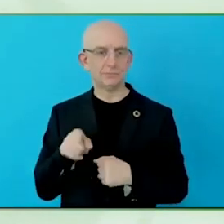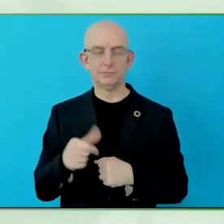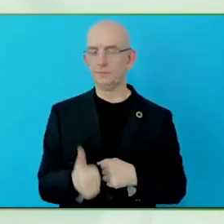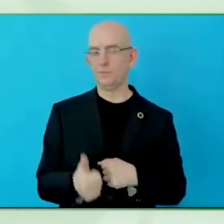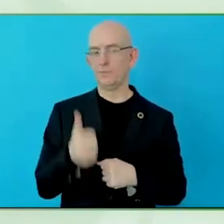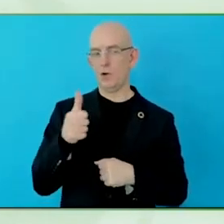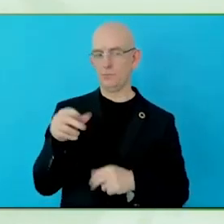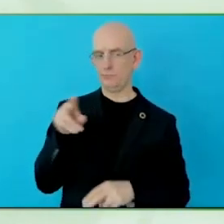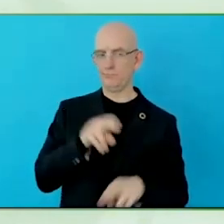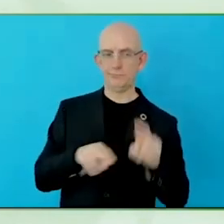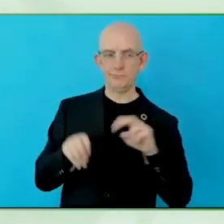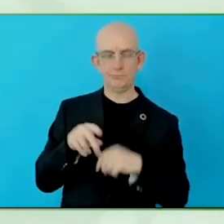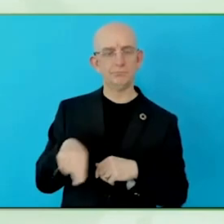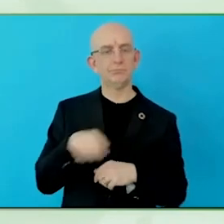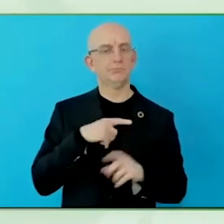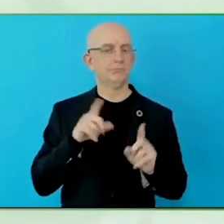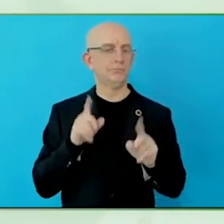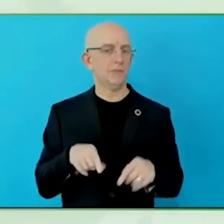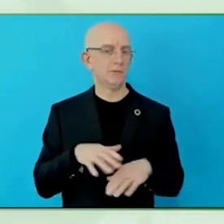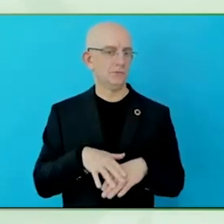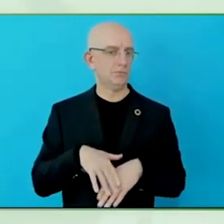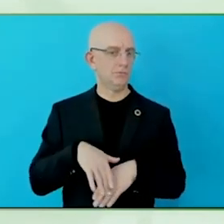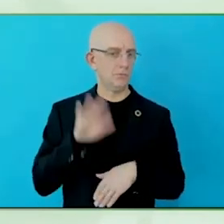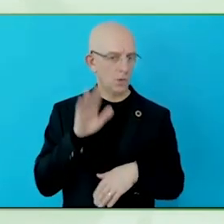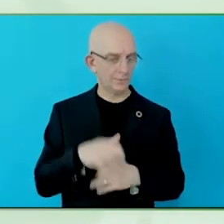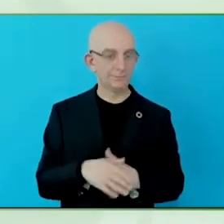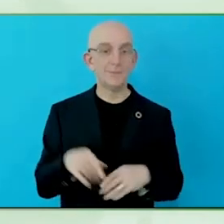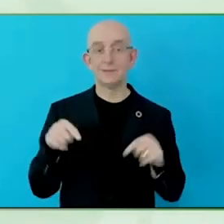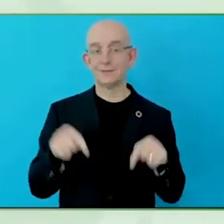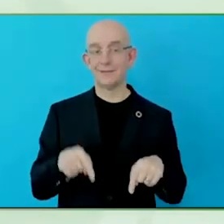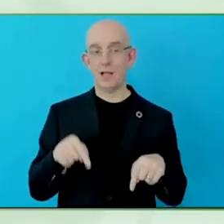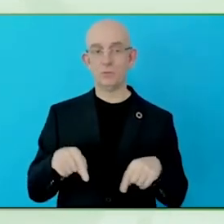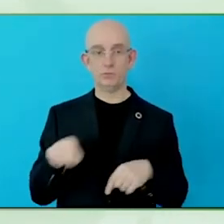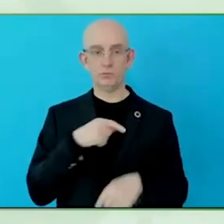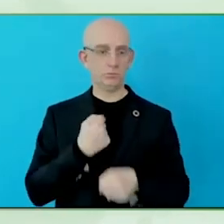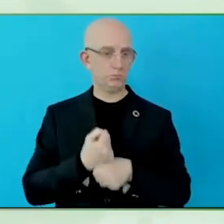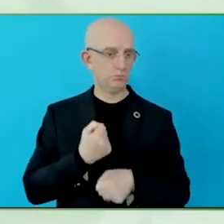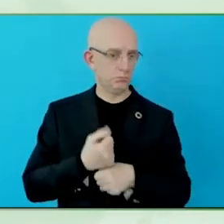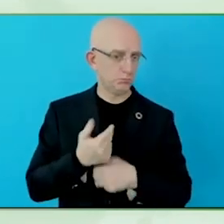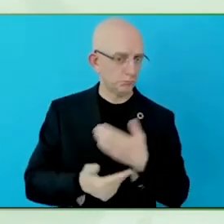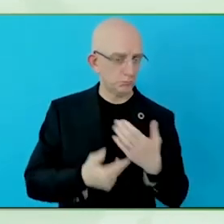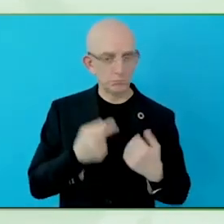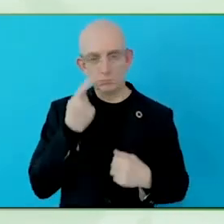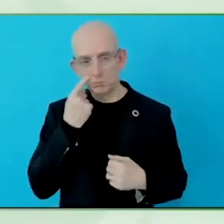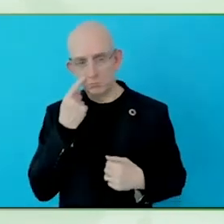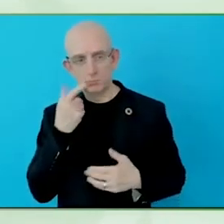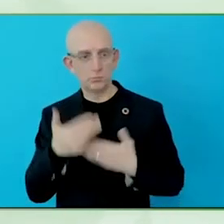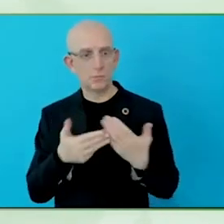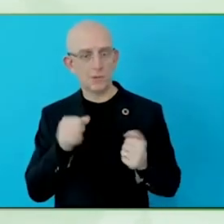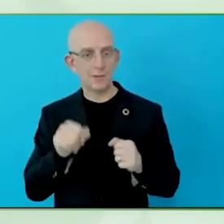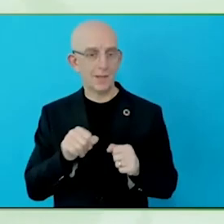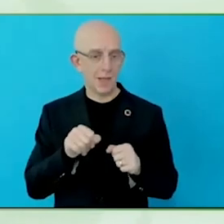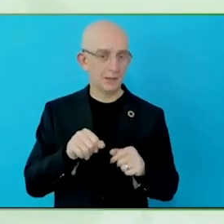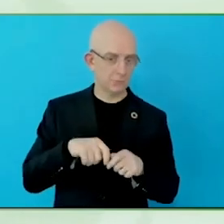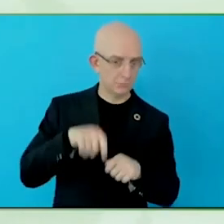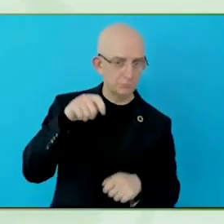levels our countries have, in combination with what is the status of their websites.